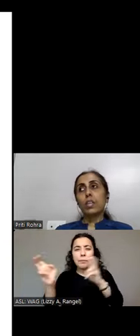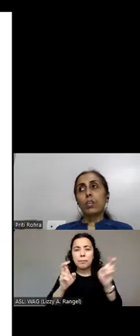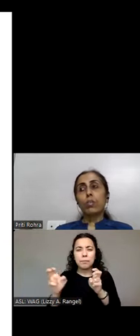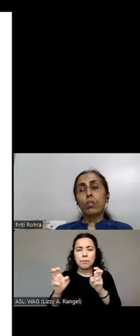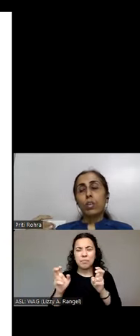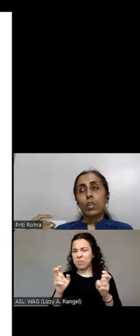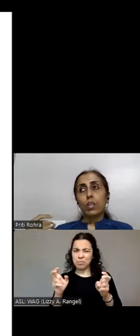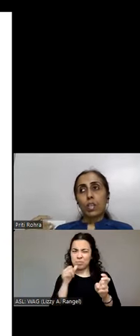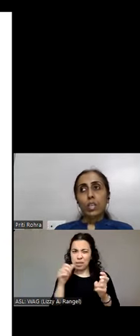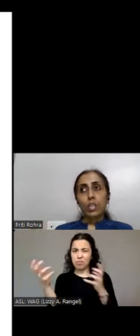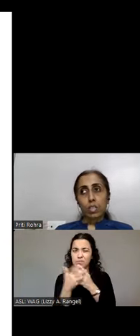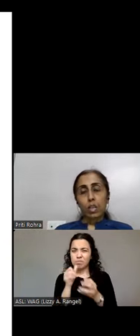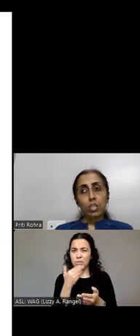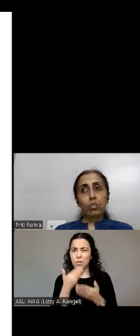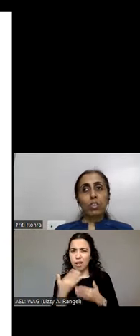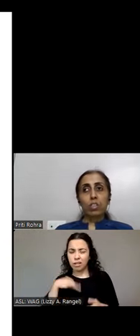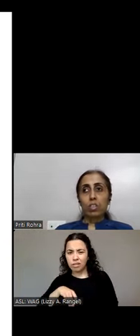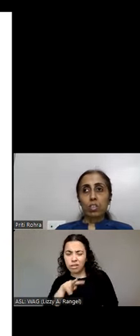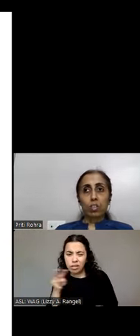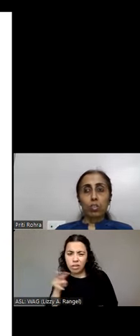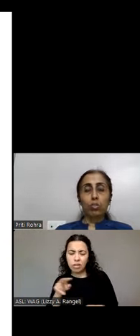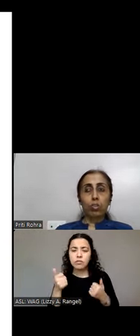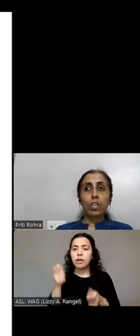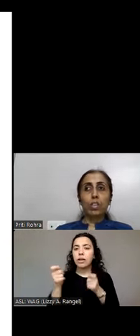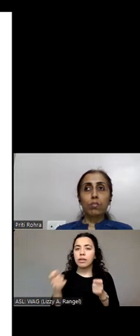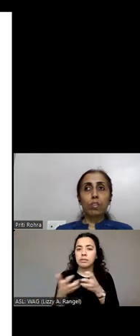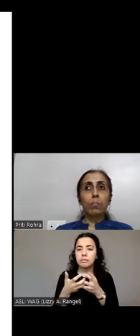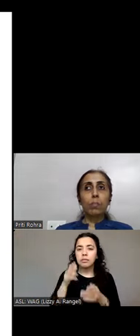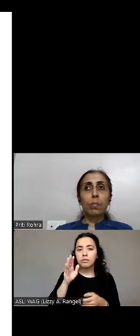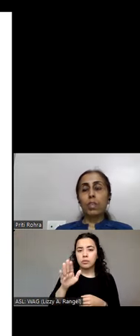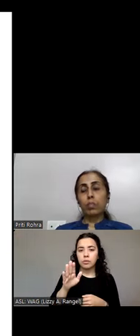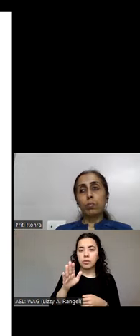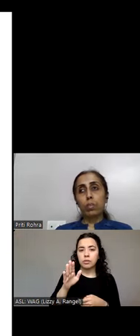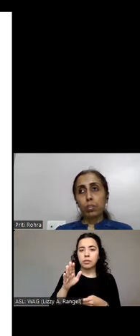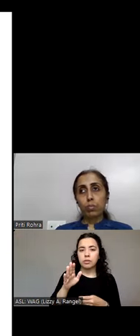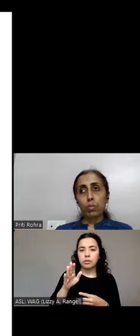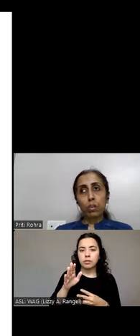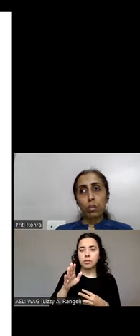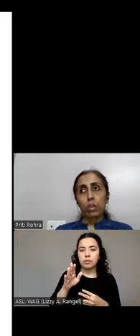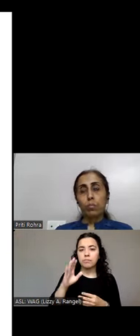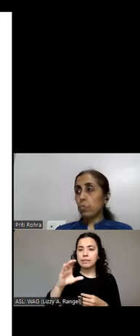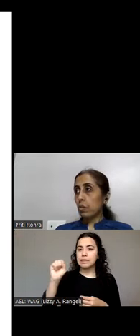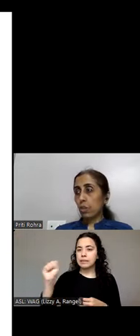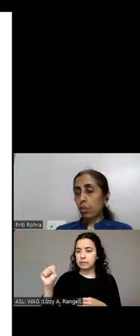you know, try to customize your CSS so that it gives a better experience for people with low